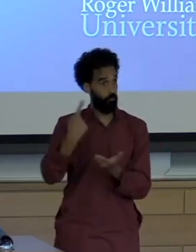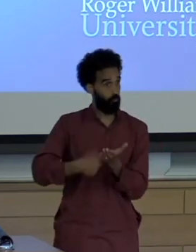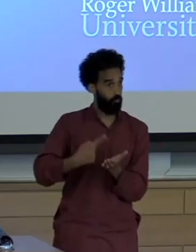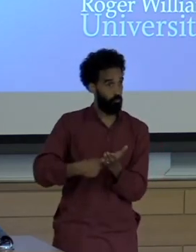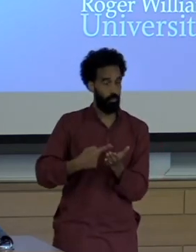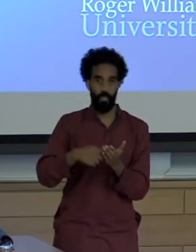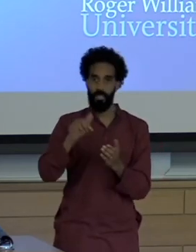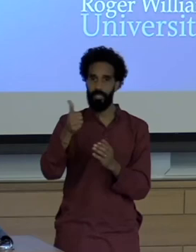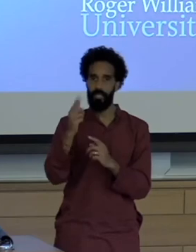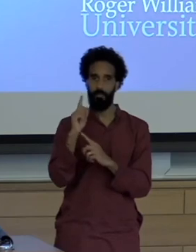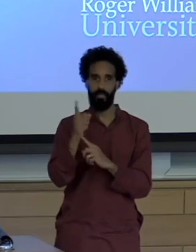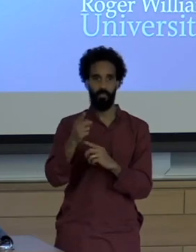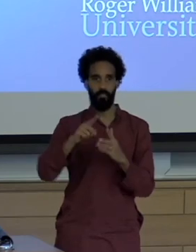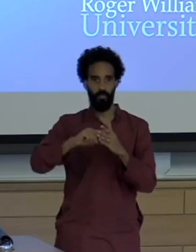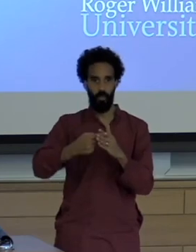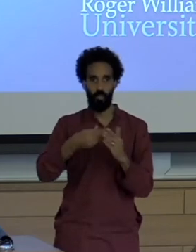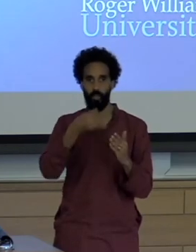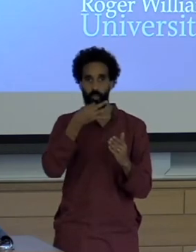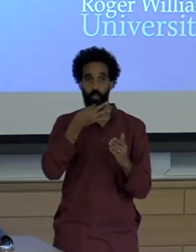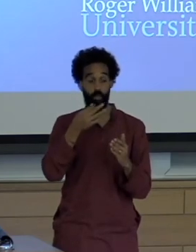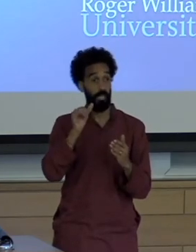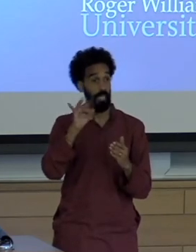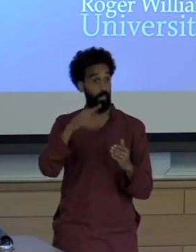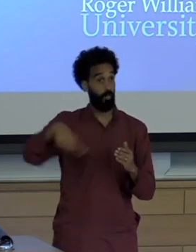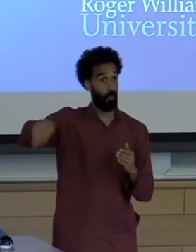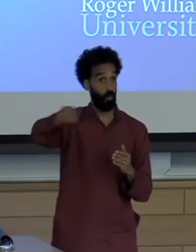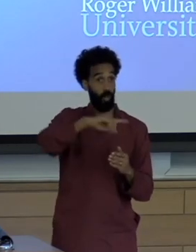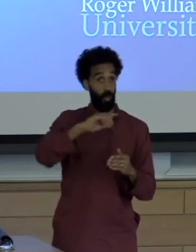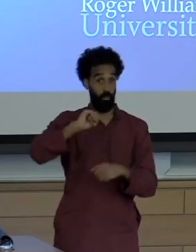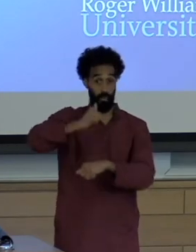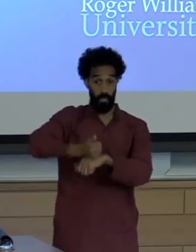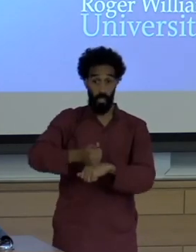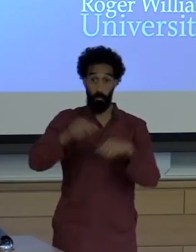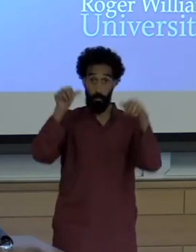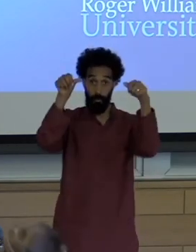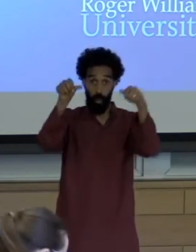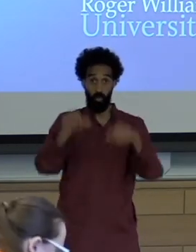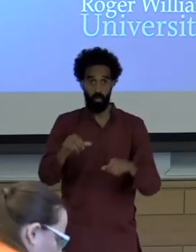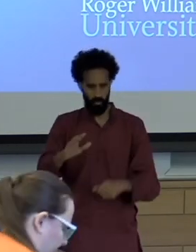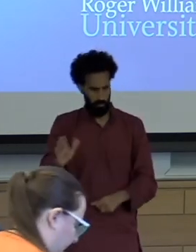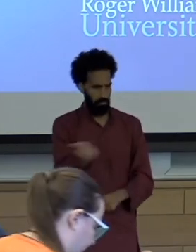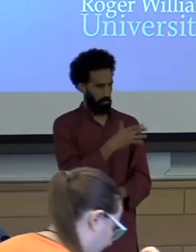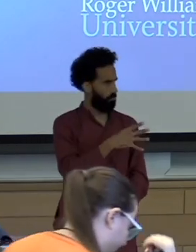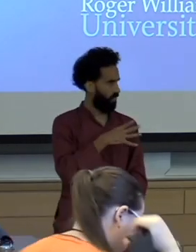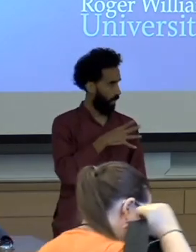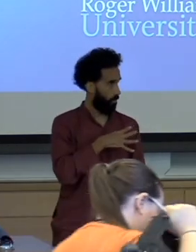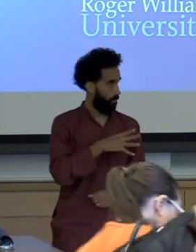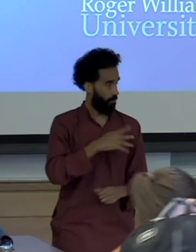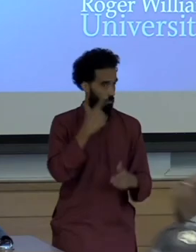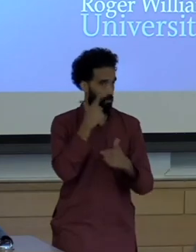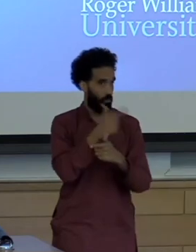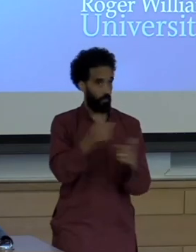So those of you who want to go over and make sure that your posters are set up Please go ahead and do that. Everything should be all set. But I